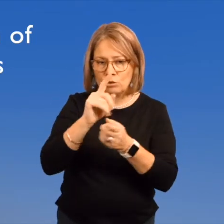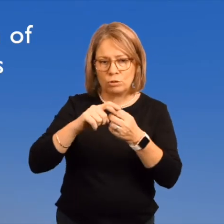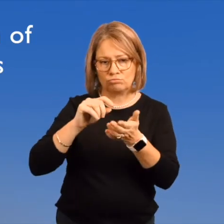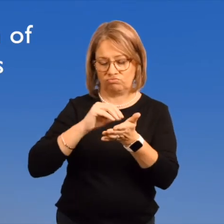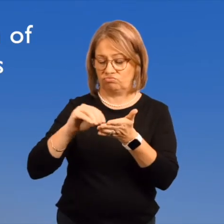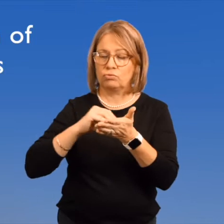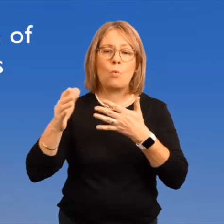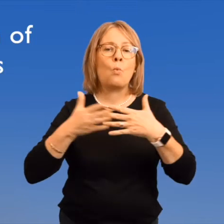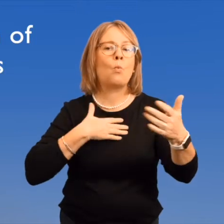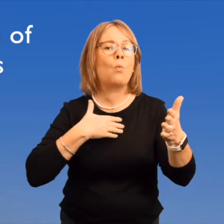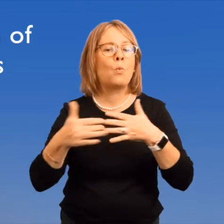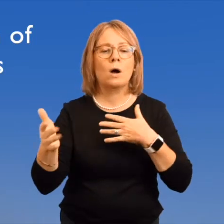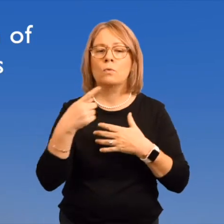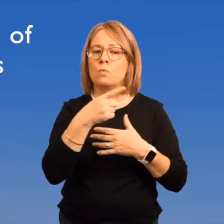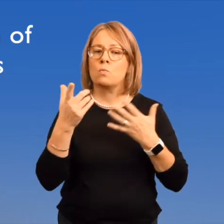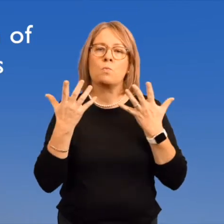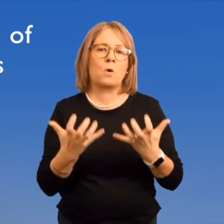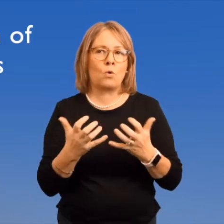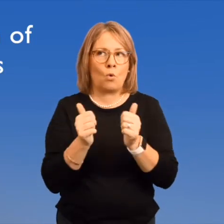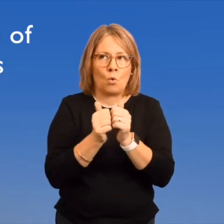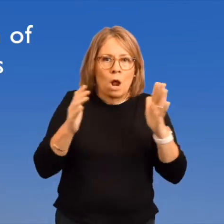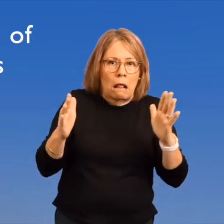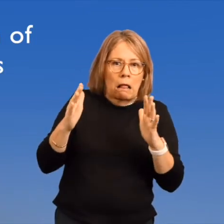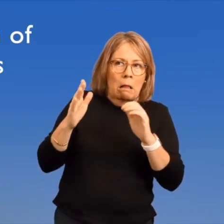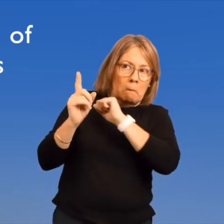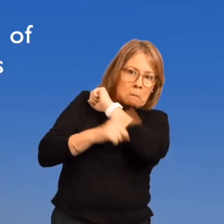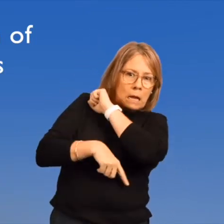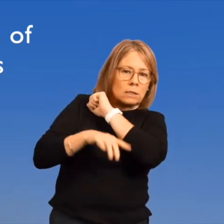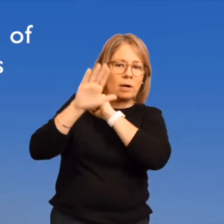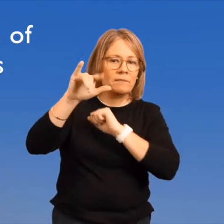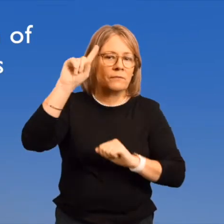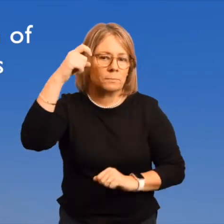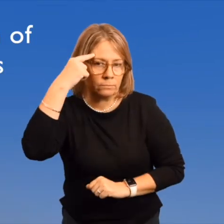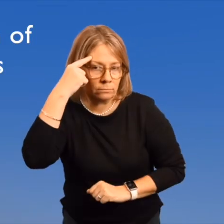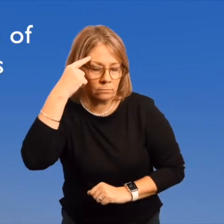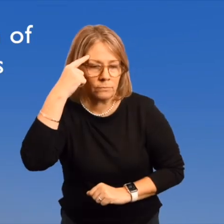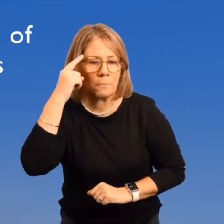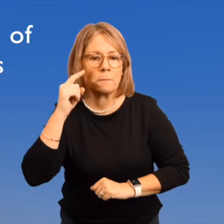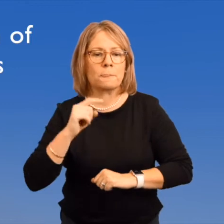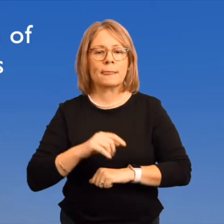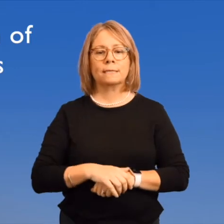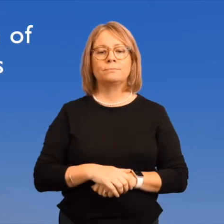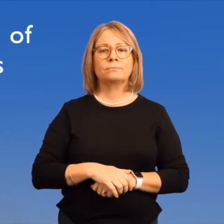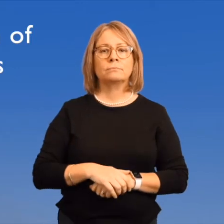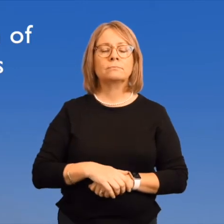to write whatever they want without being punished by the government.